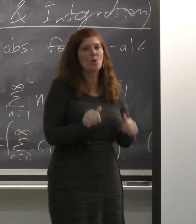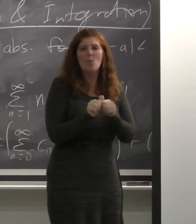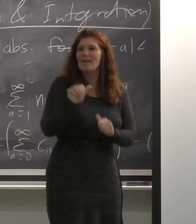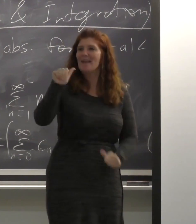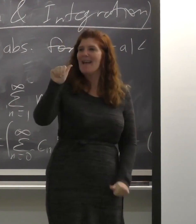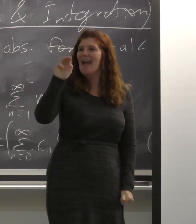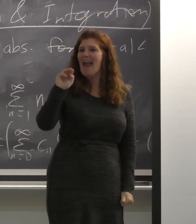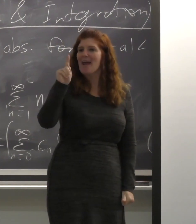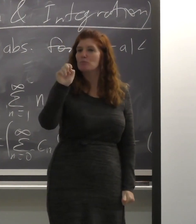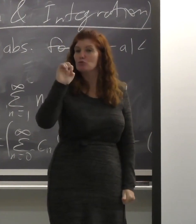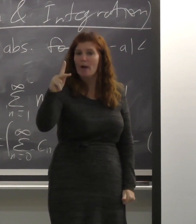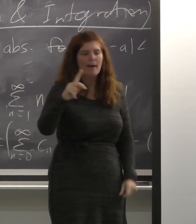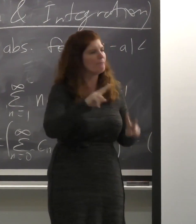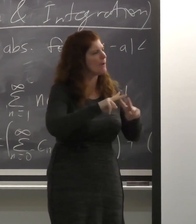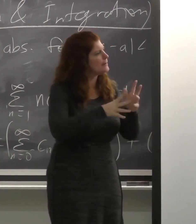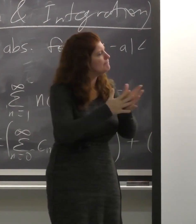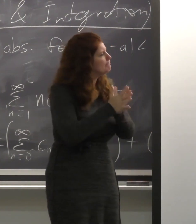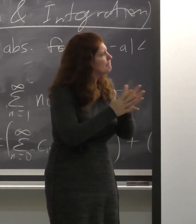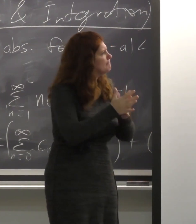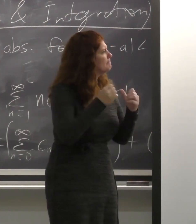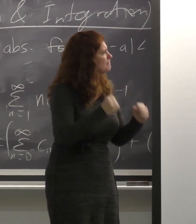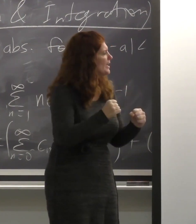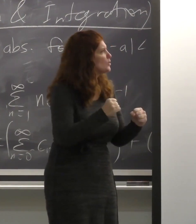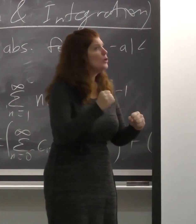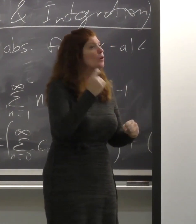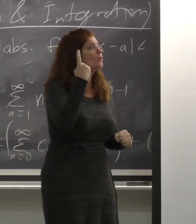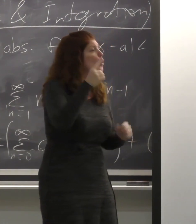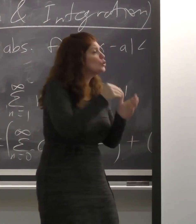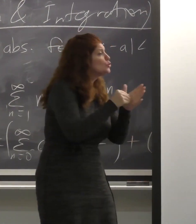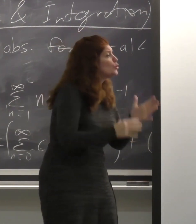I have a real passion for students and passengers